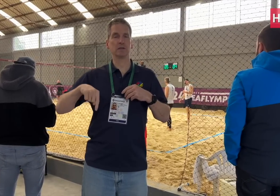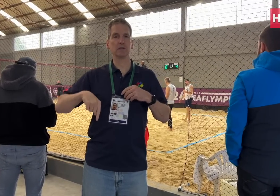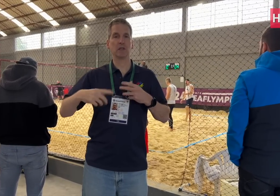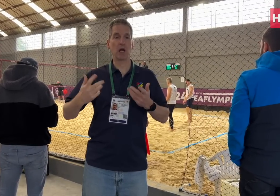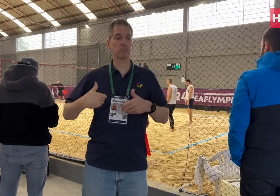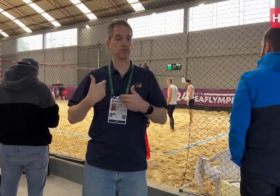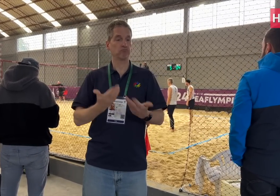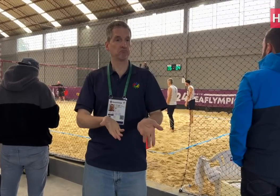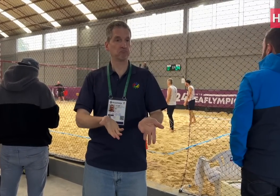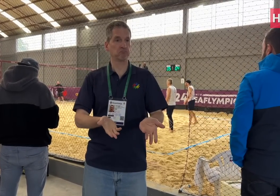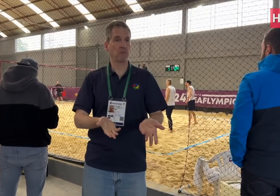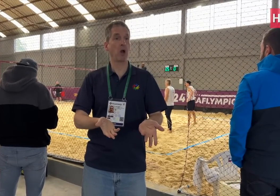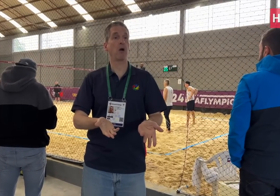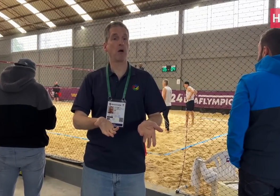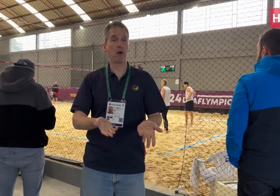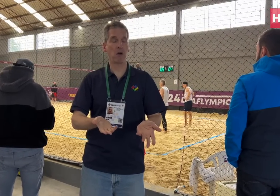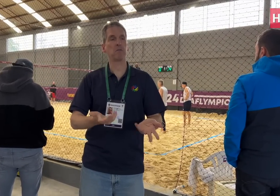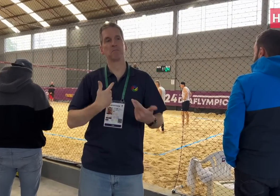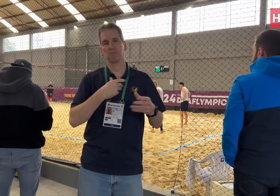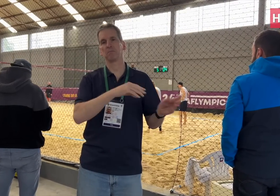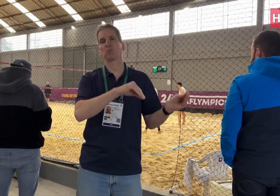We accepted and moved the event here.